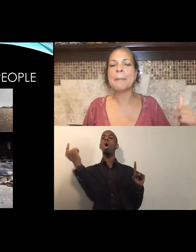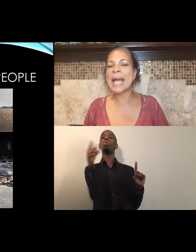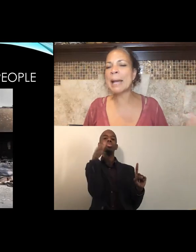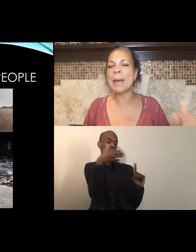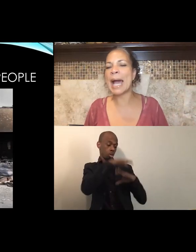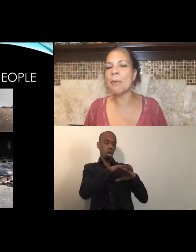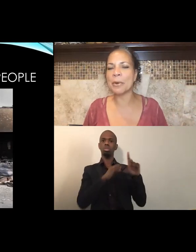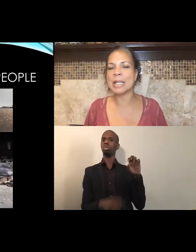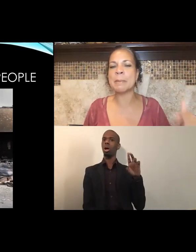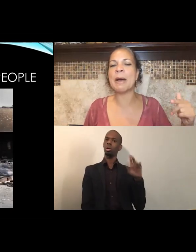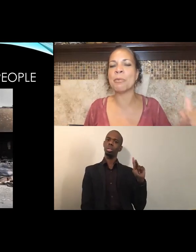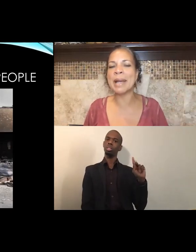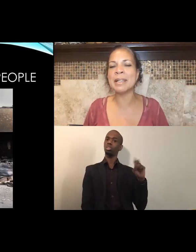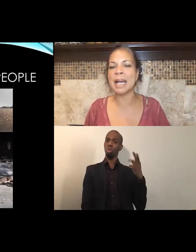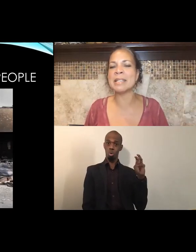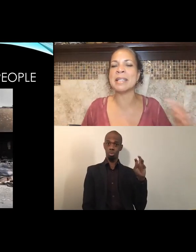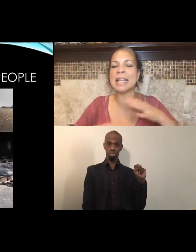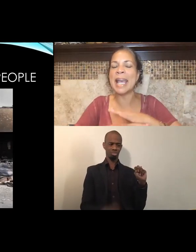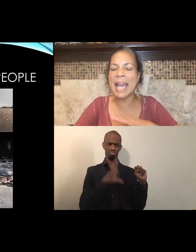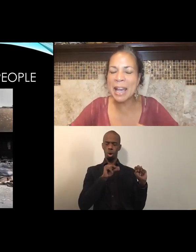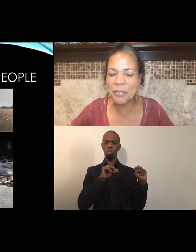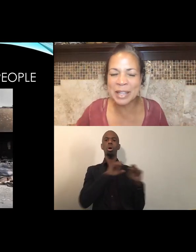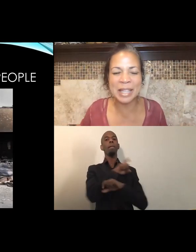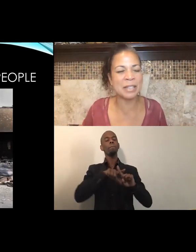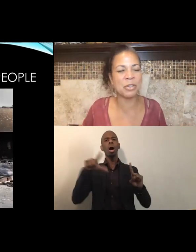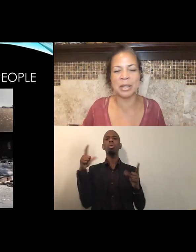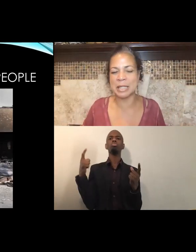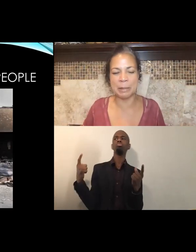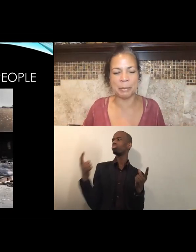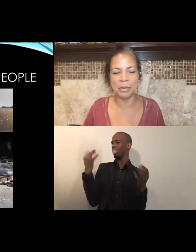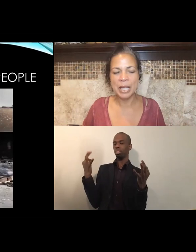Black Power is about recognizing, that everything is on the table.